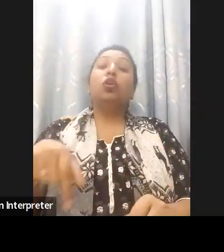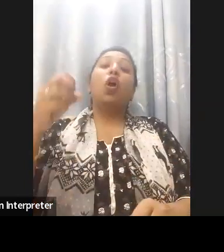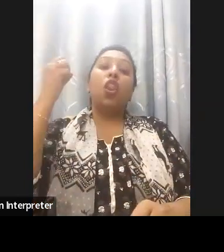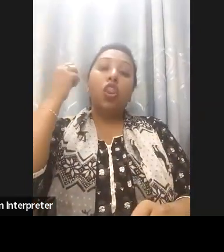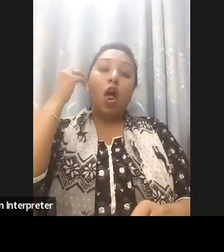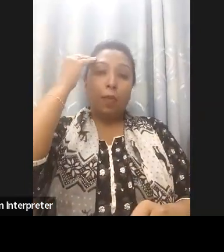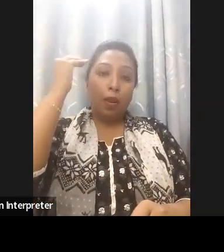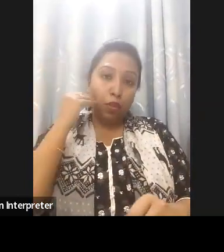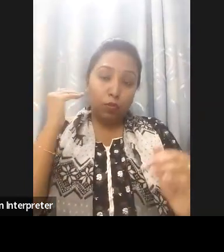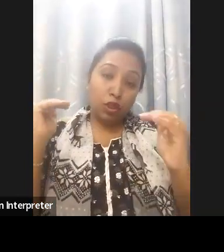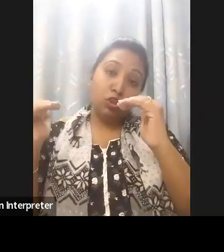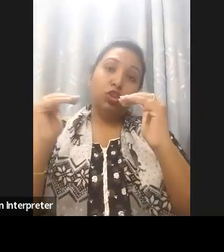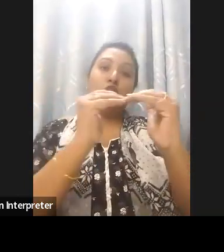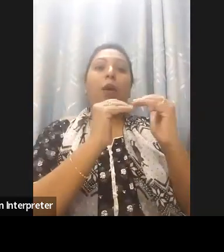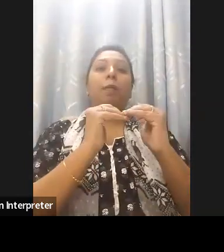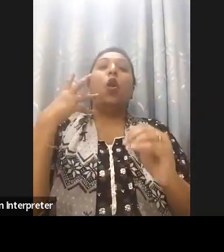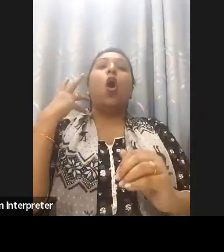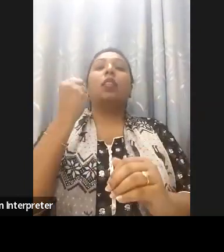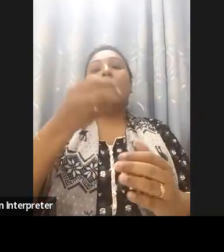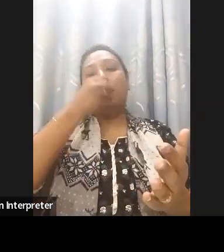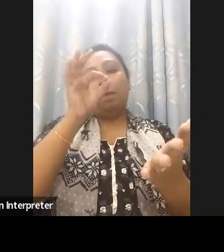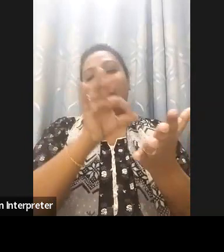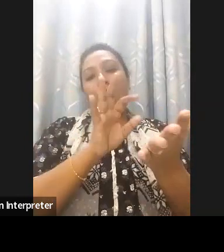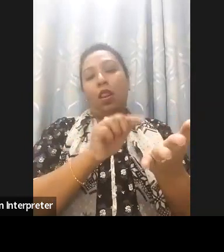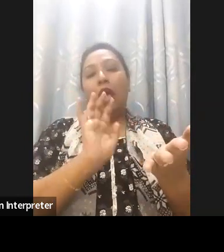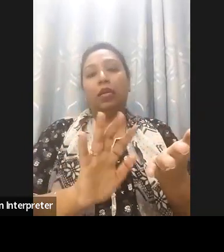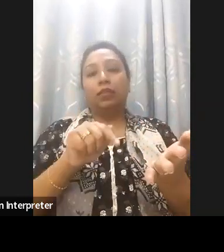for persons with disabilities by collaborating with various stakeholders including government